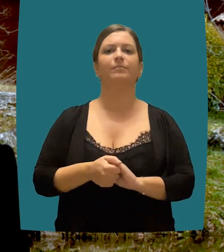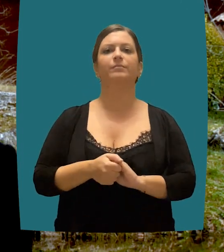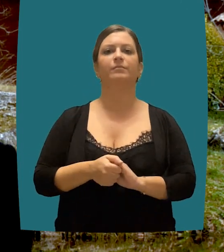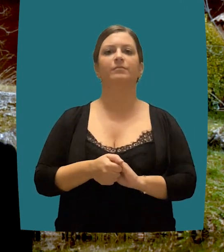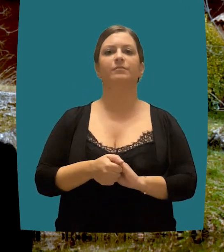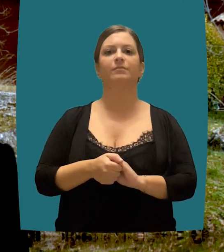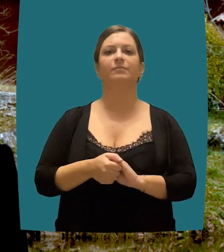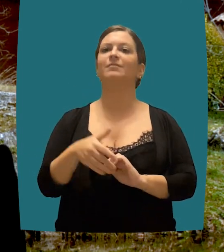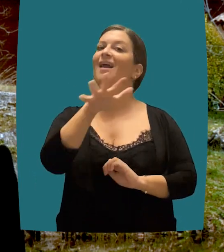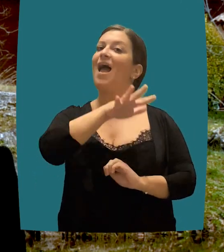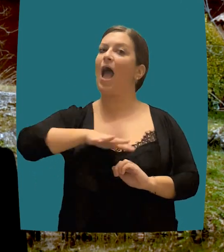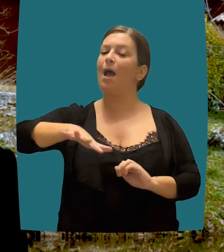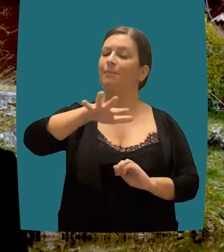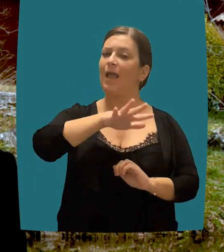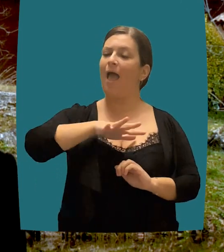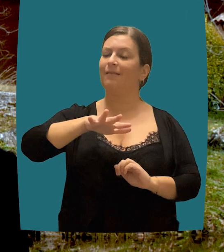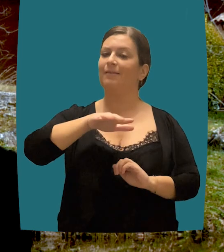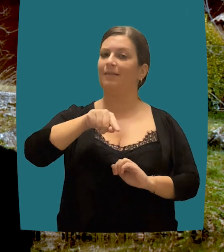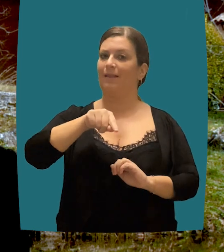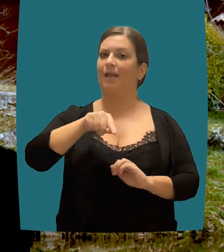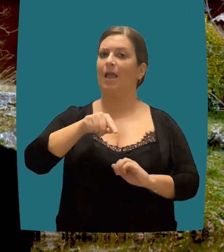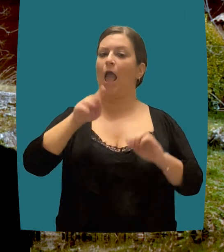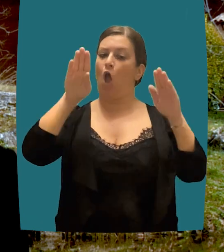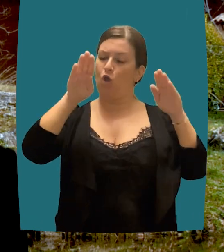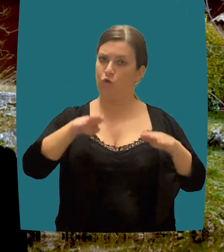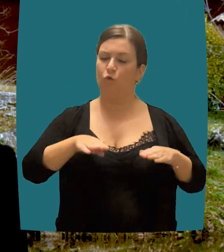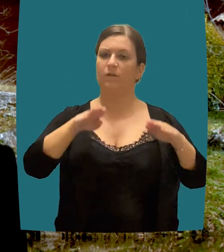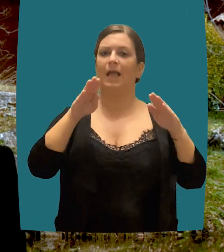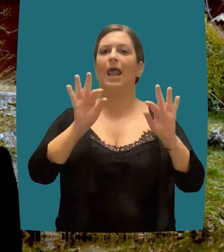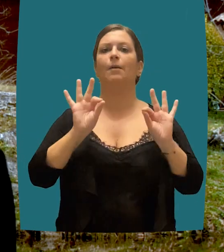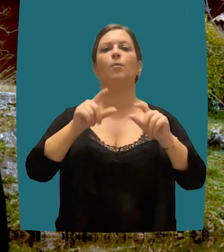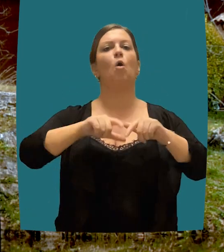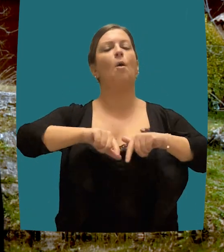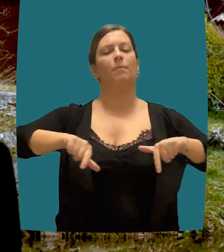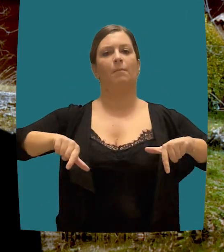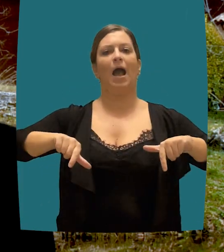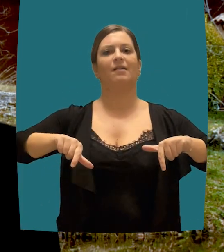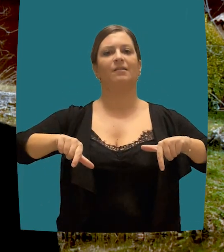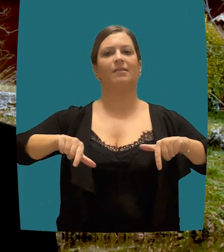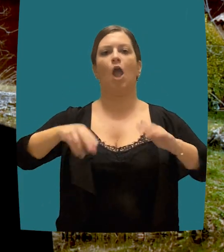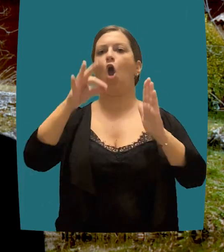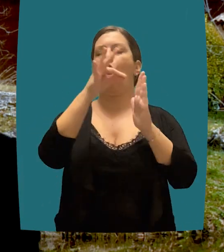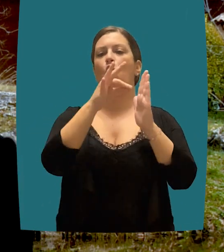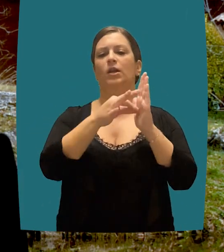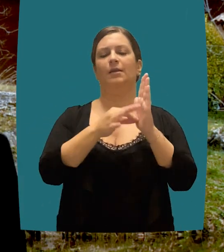should be such as to guarantee the needs of present generations without compromising the possibility that future generations